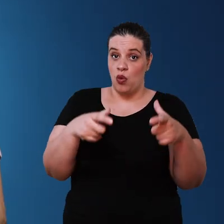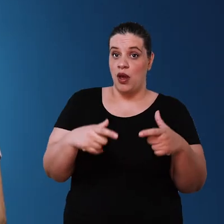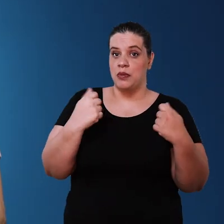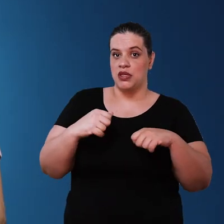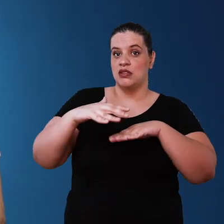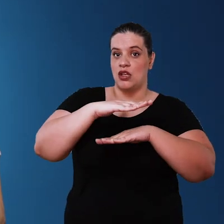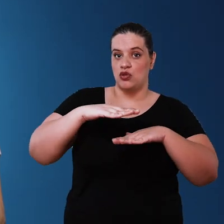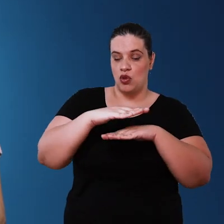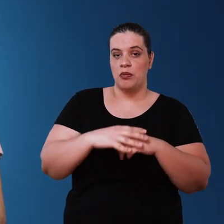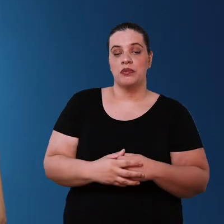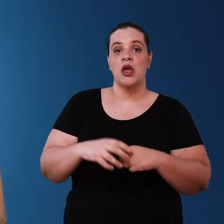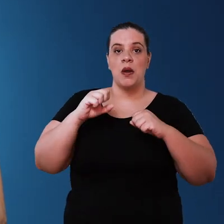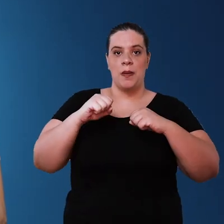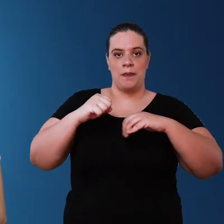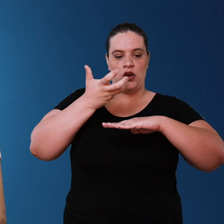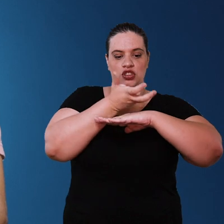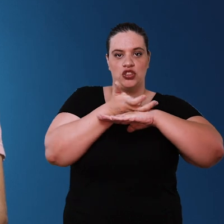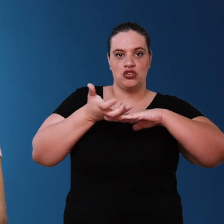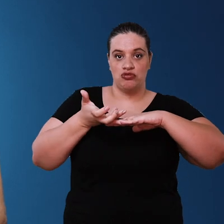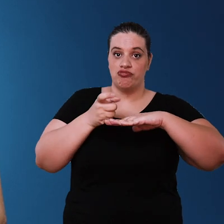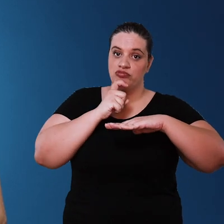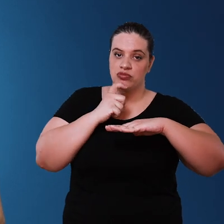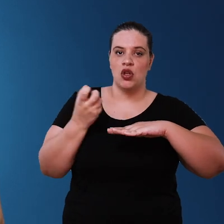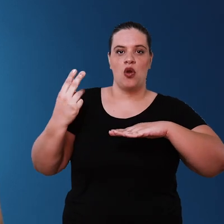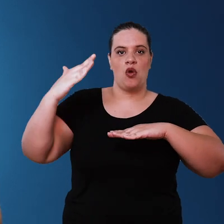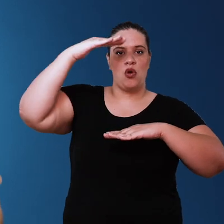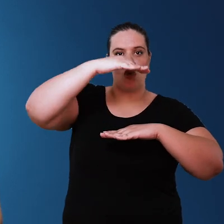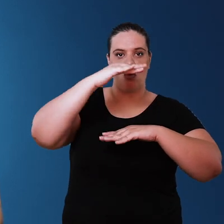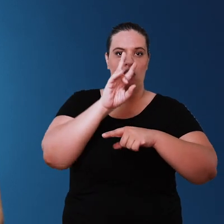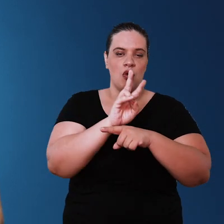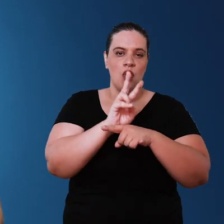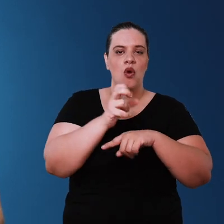you can plant on top of the cistern put a shade or at least paint